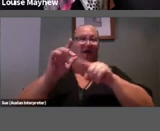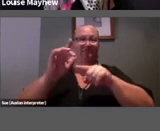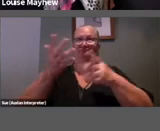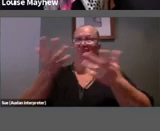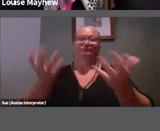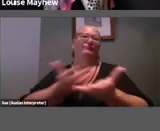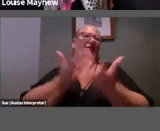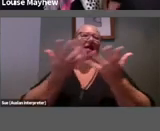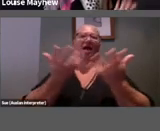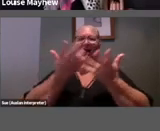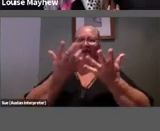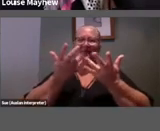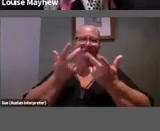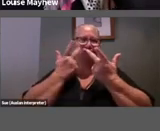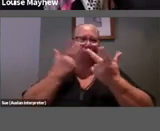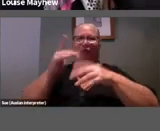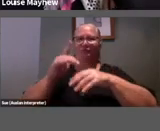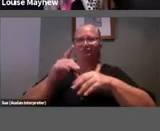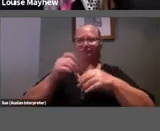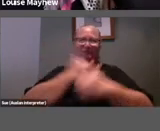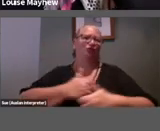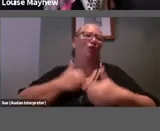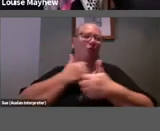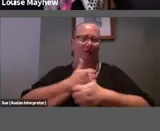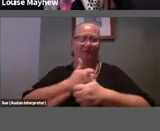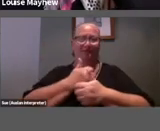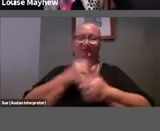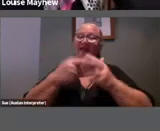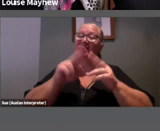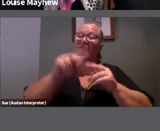So if we think back to last week and Marco Fusinato’s work with the